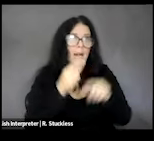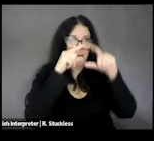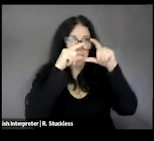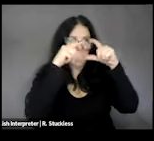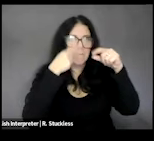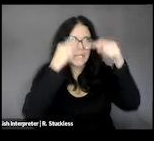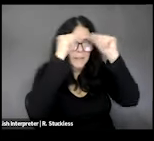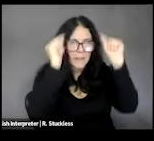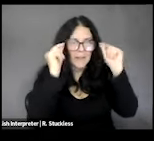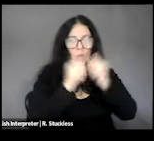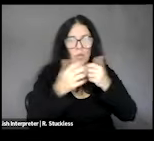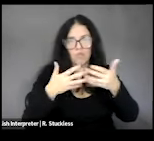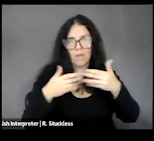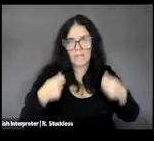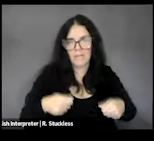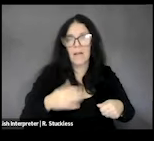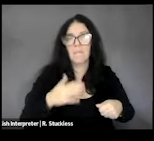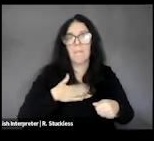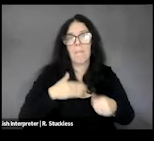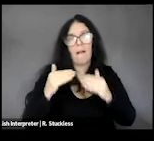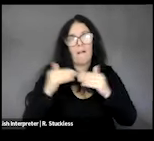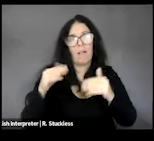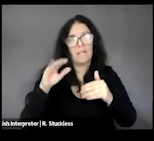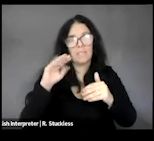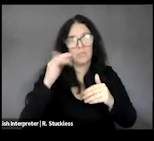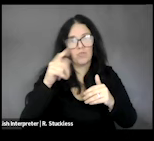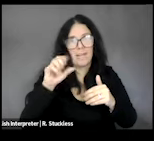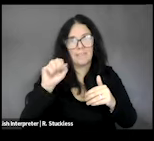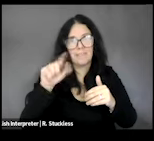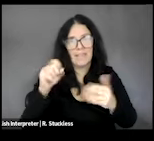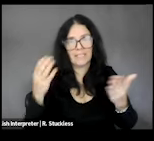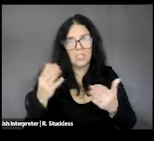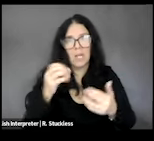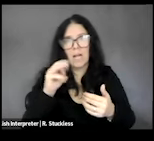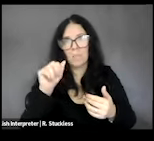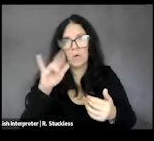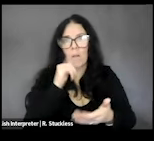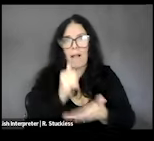my colleagues, Michelle Sayles and Nuria Piracha, who will helping out on the backend to respond any to